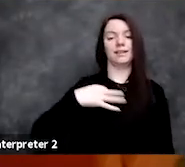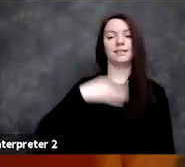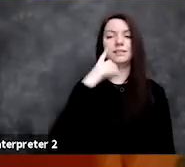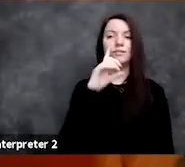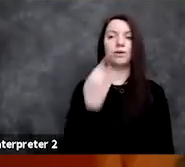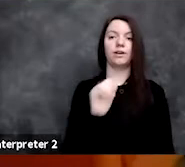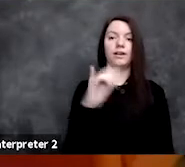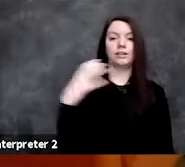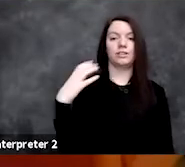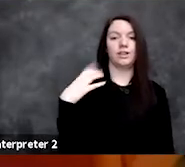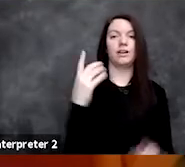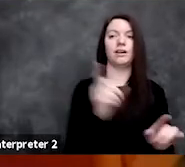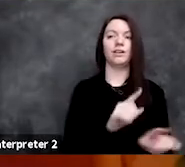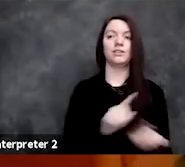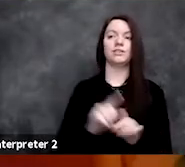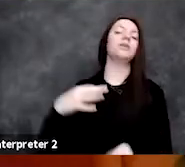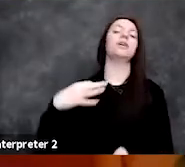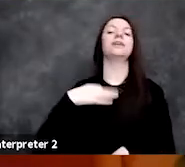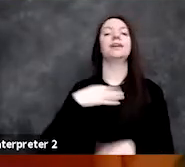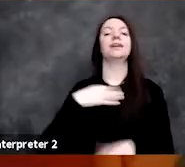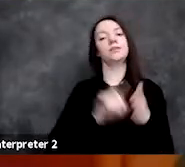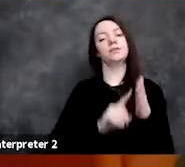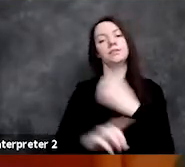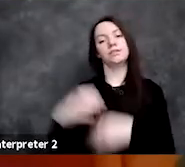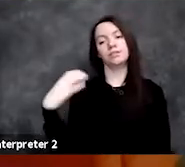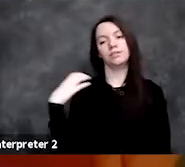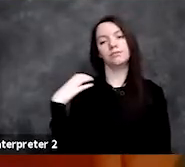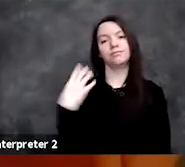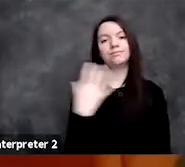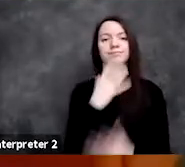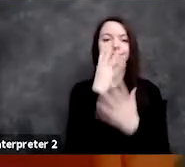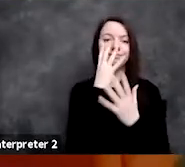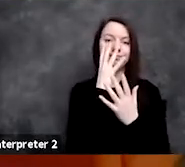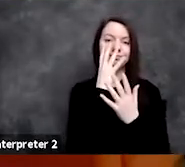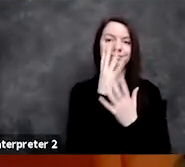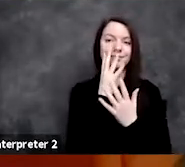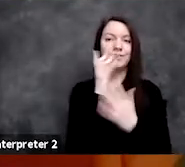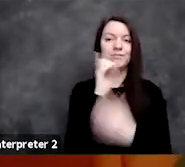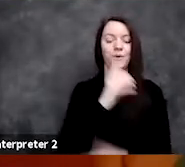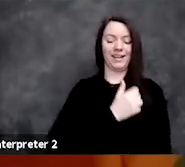as well as a Canada Research Chair. Unfortunately for Canada, she will be joining